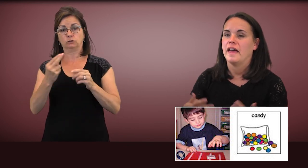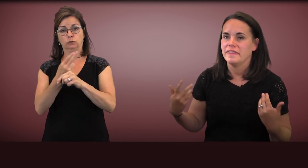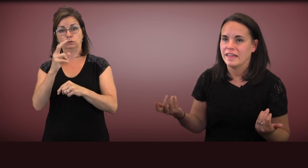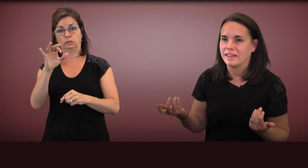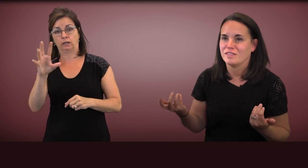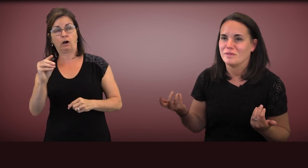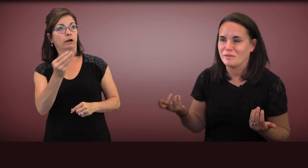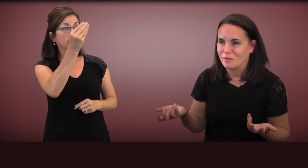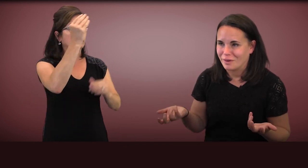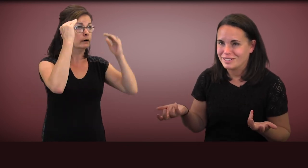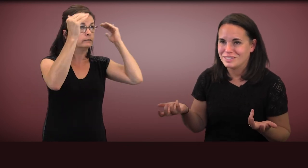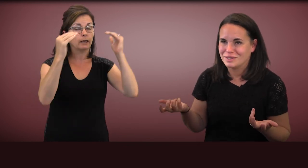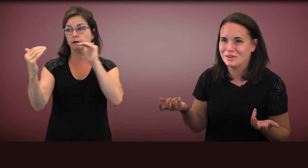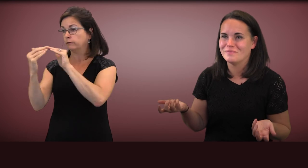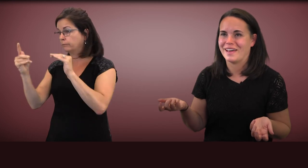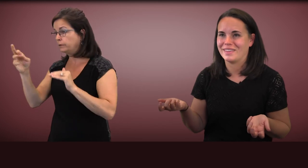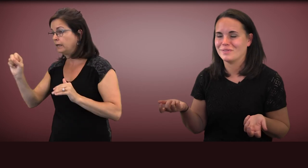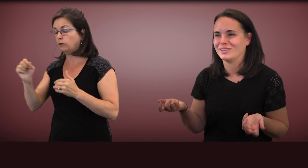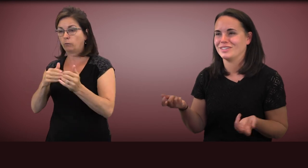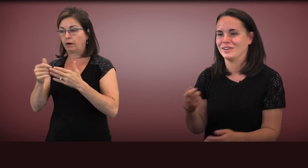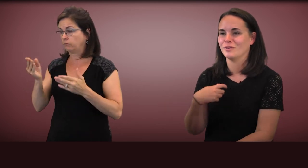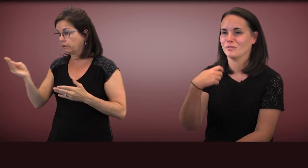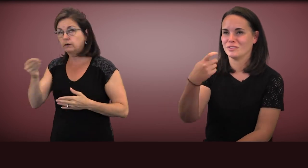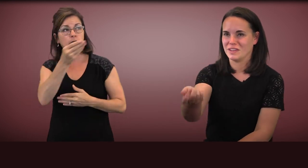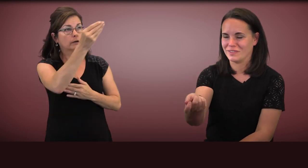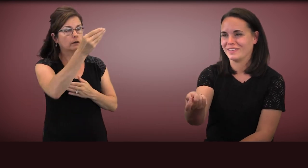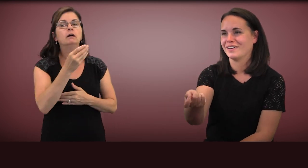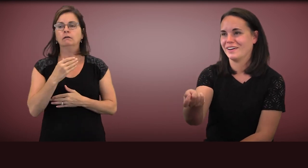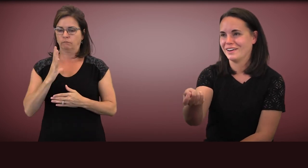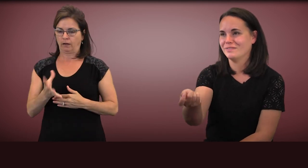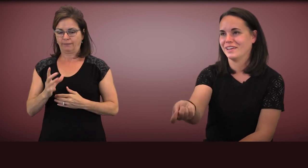That then gets reinforced by the person who's receiving the card